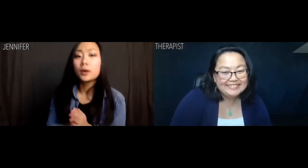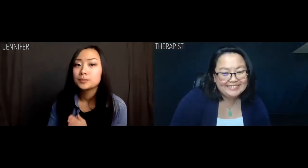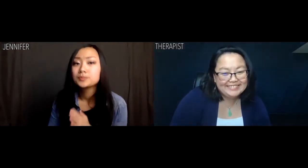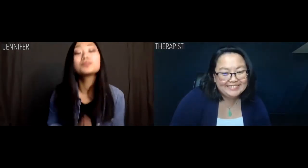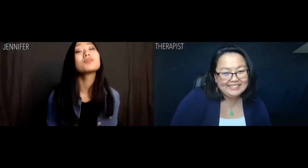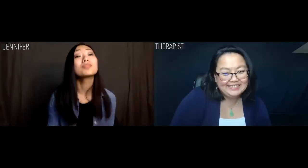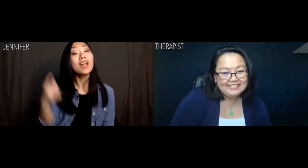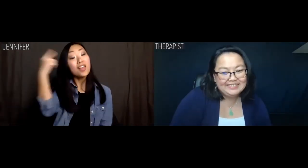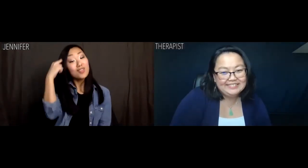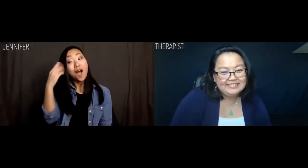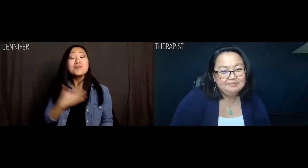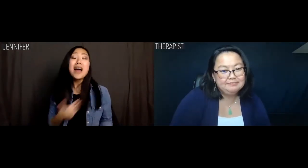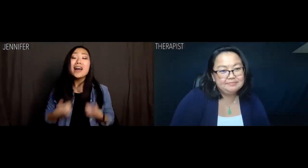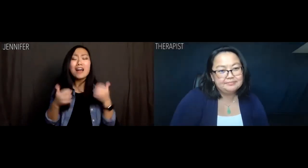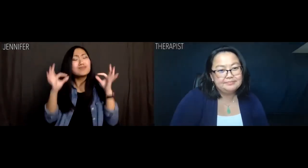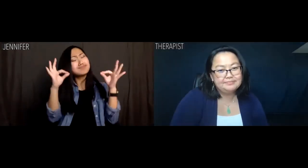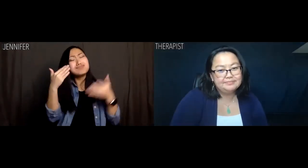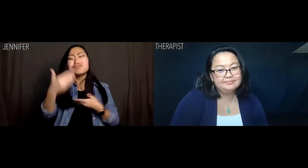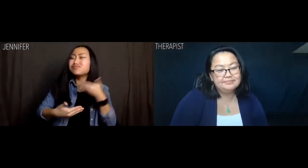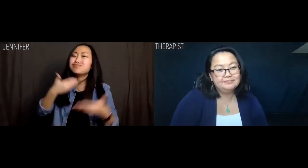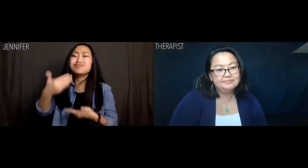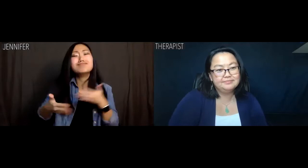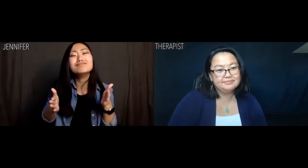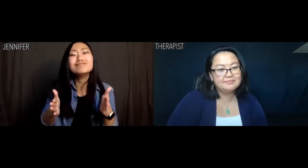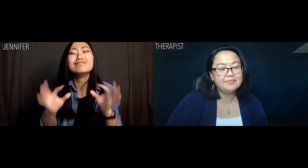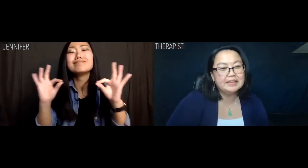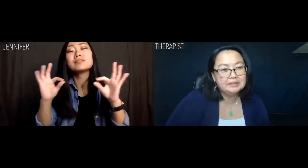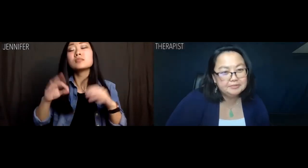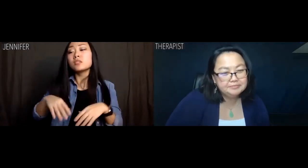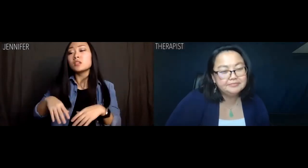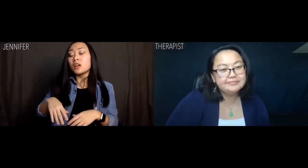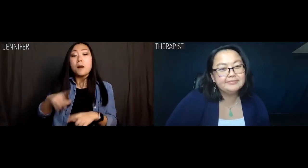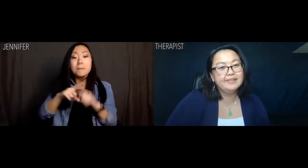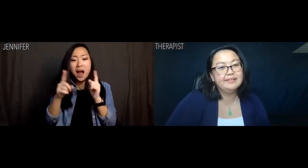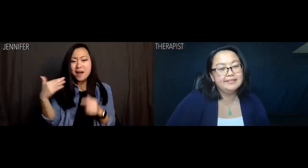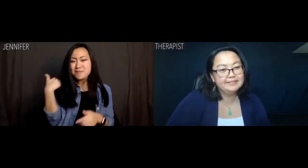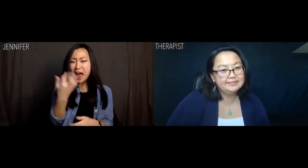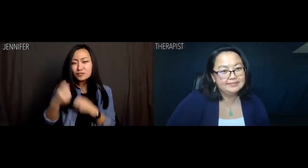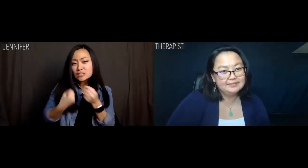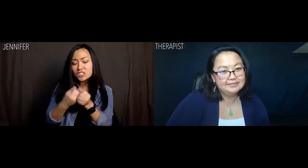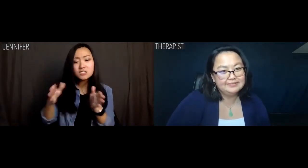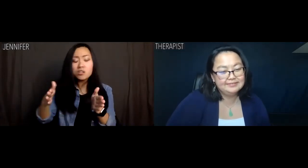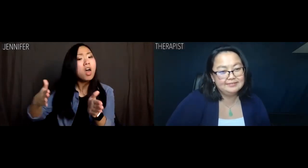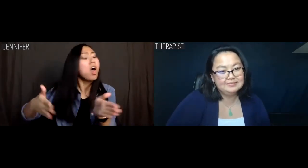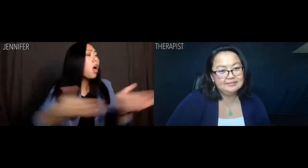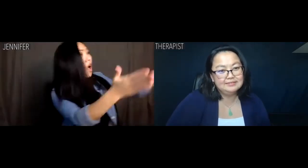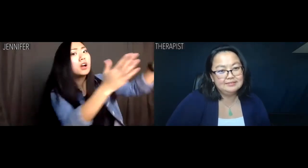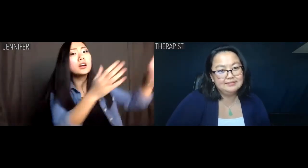Jennifer: I thought my life was on track, but the past few years have been off track.